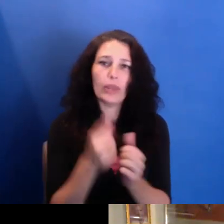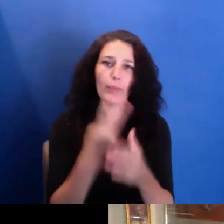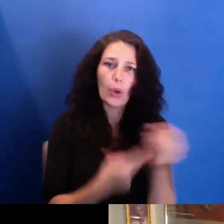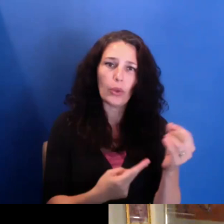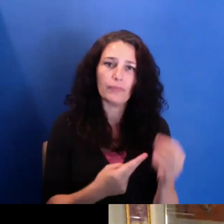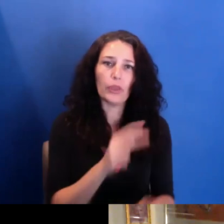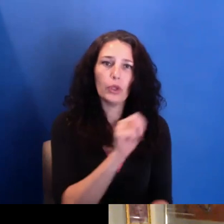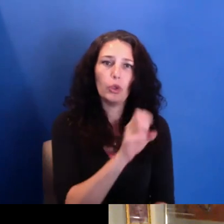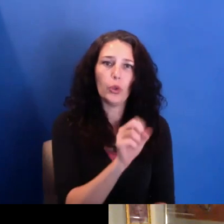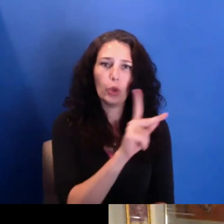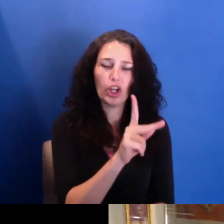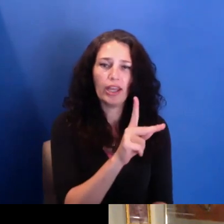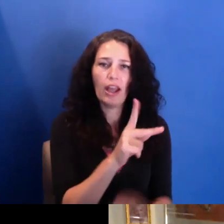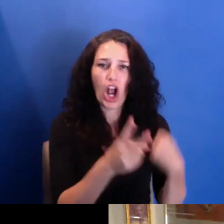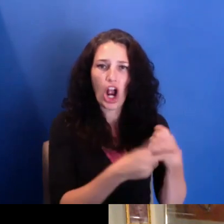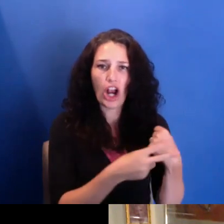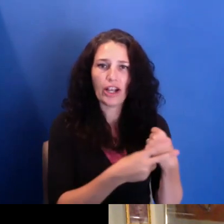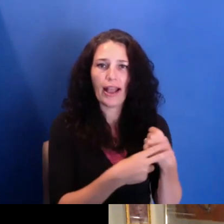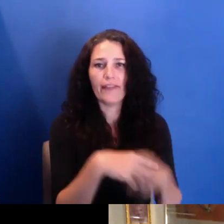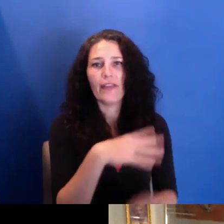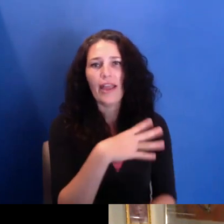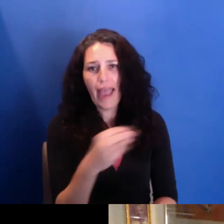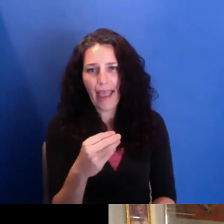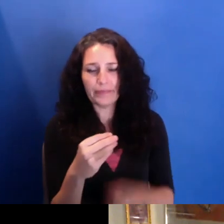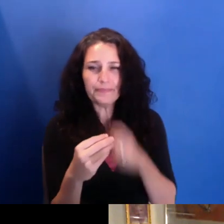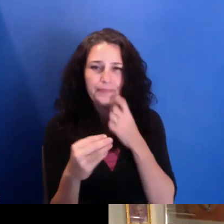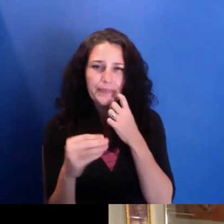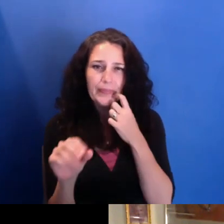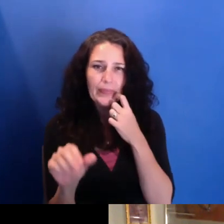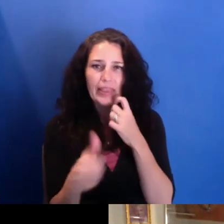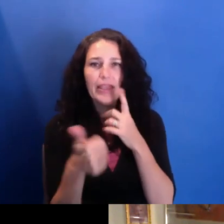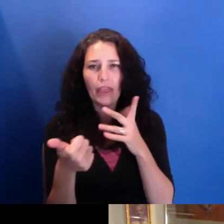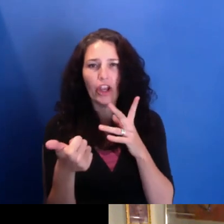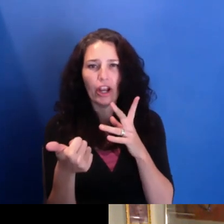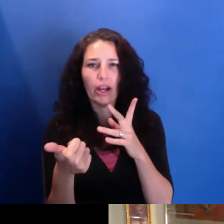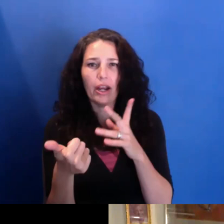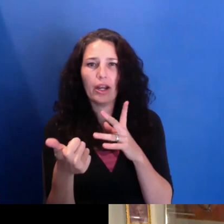is we-- we really feel committed to--